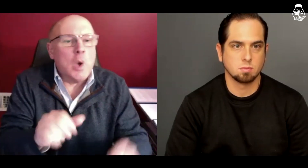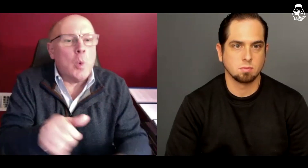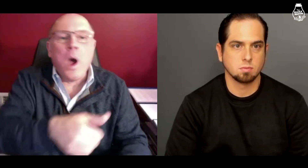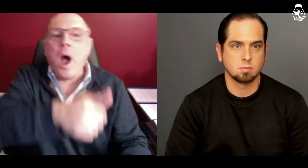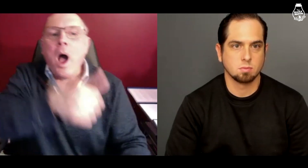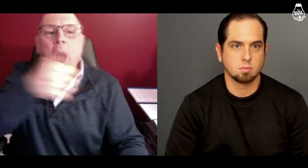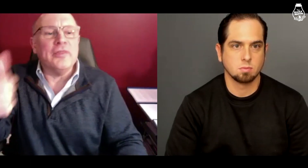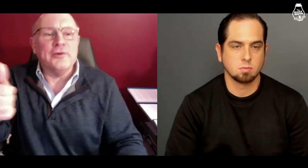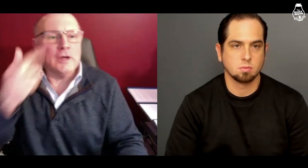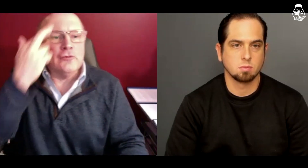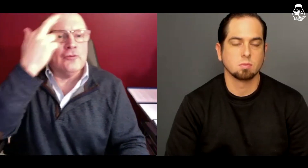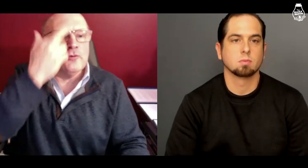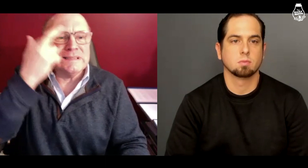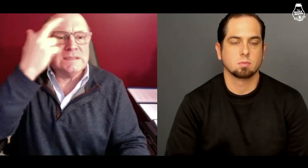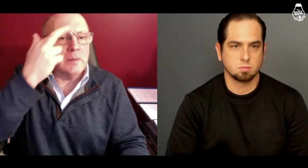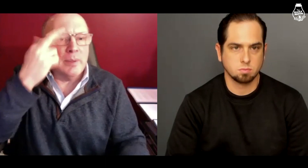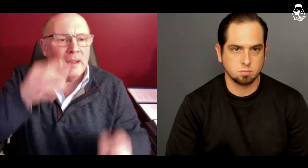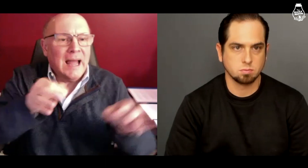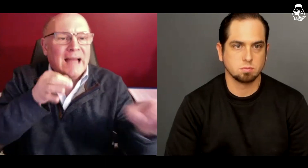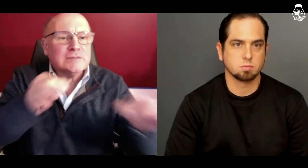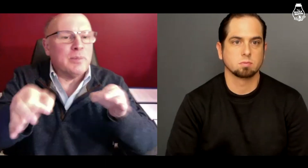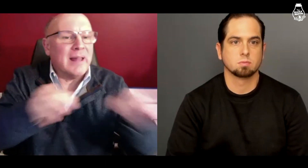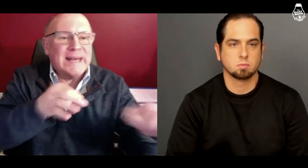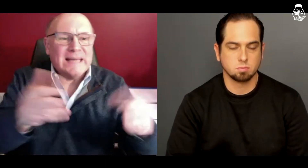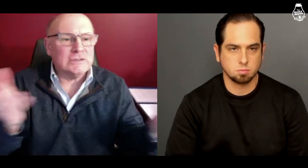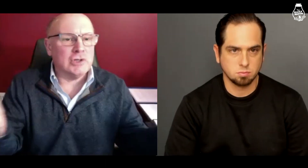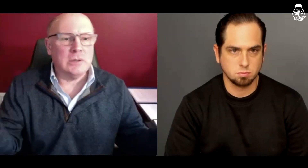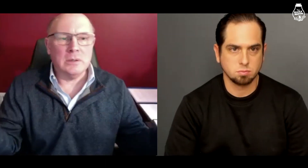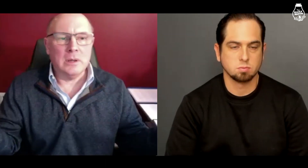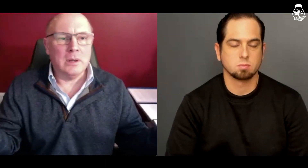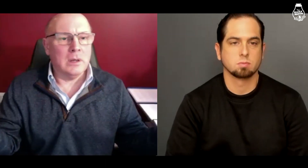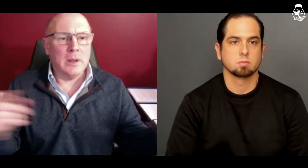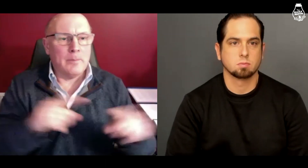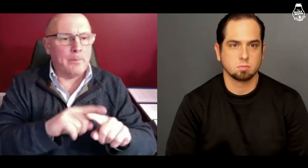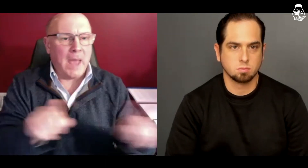that there is no other reasonable explanation